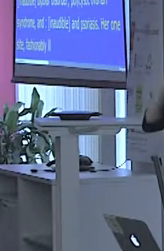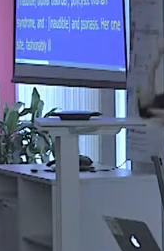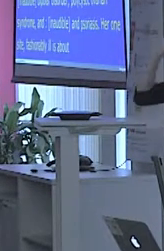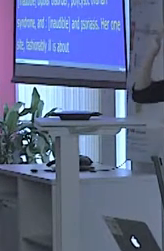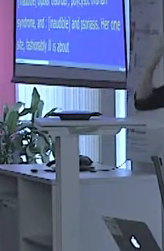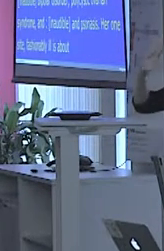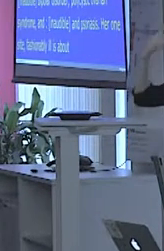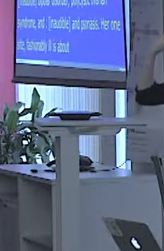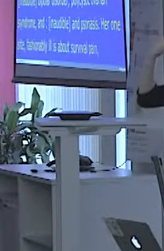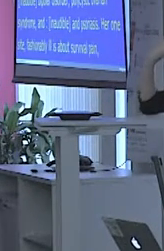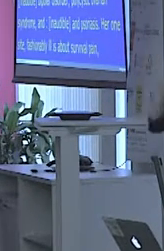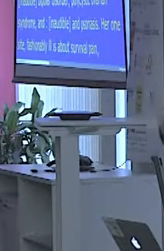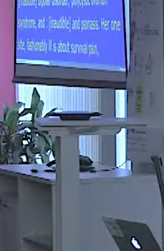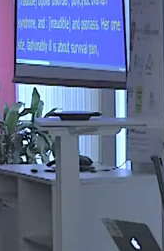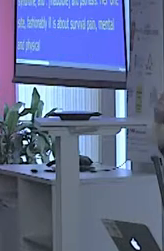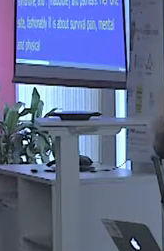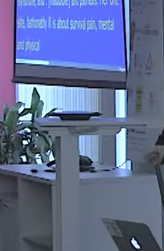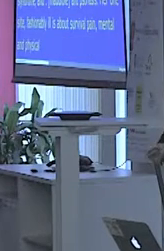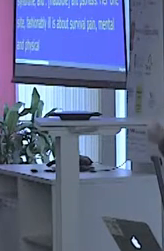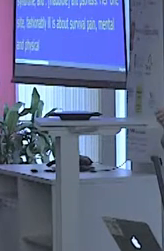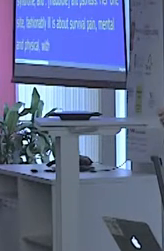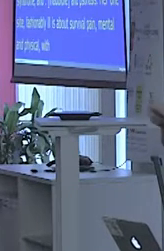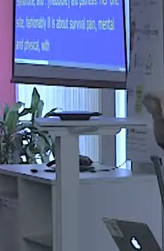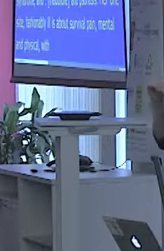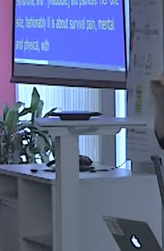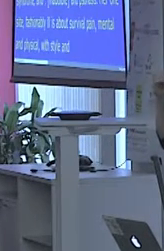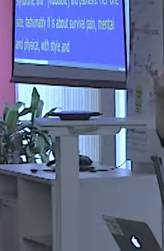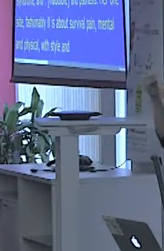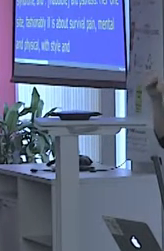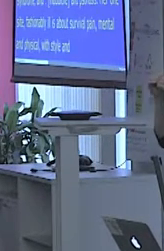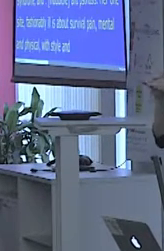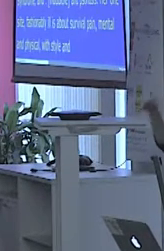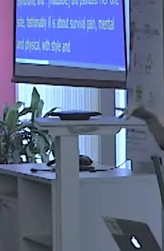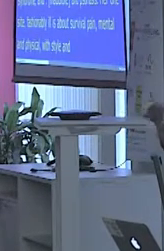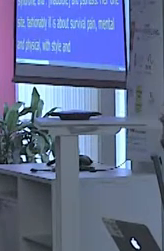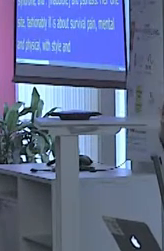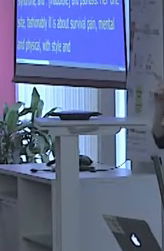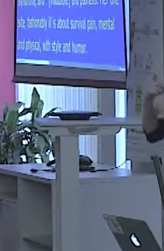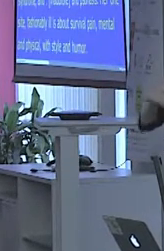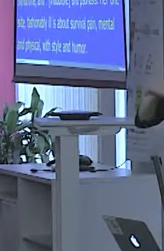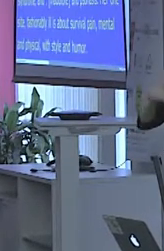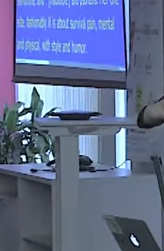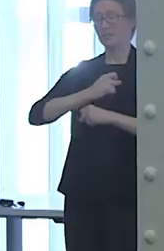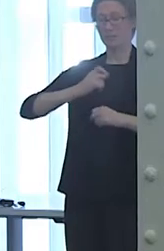with style and humor. Jessica fights chronic pain and fatigue every day.